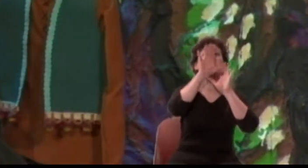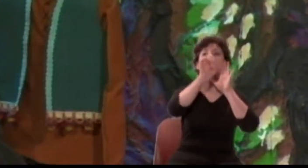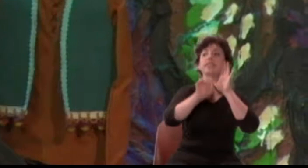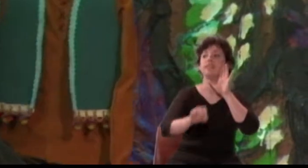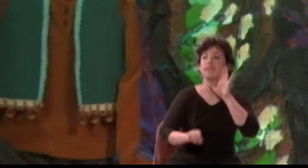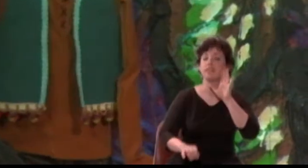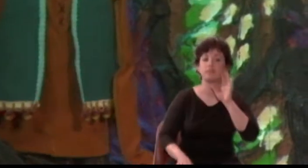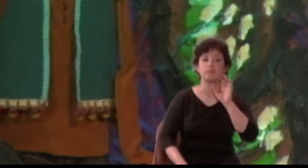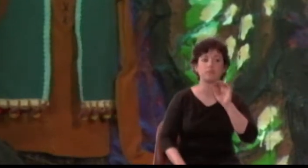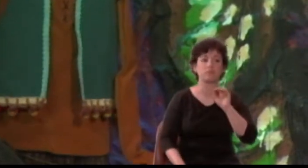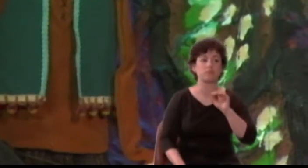Flute!